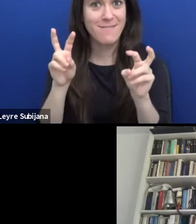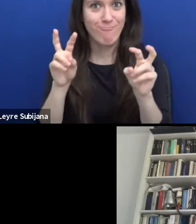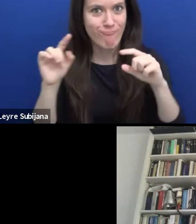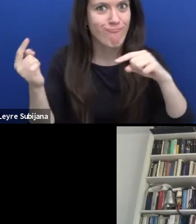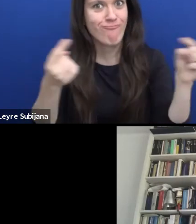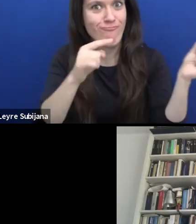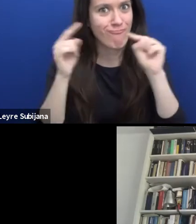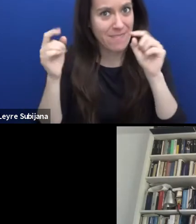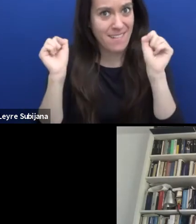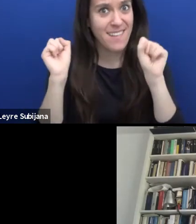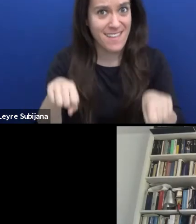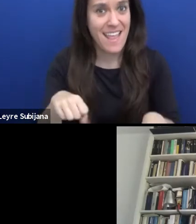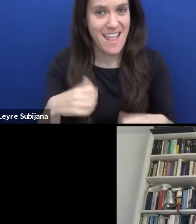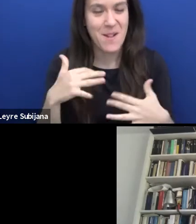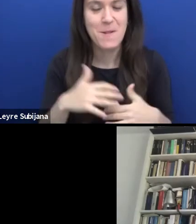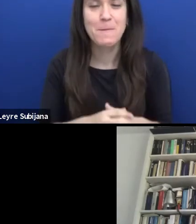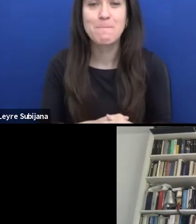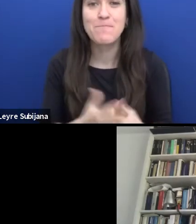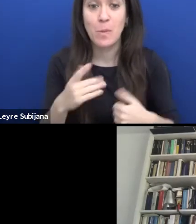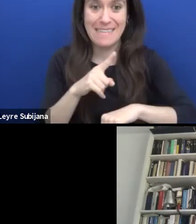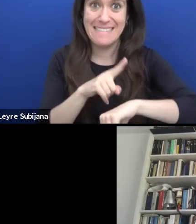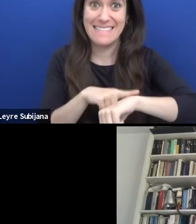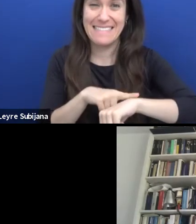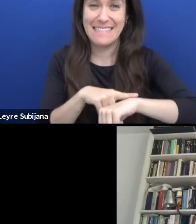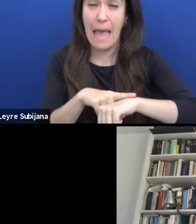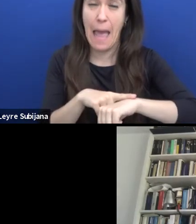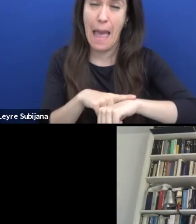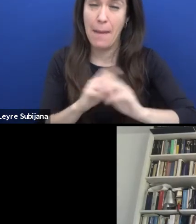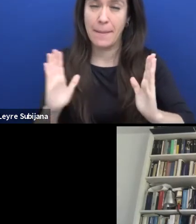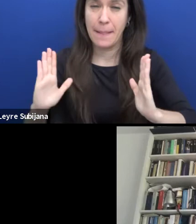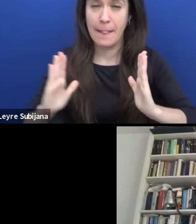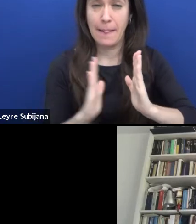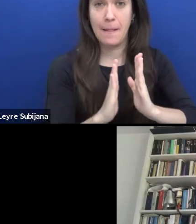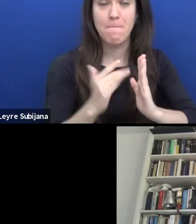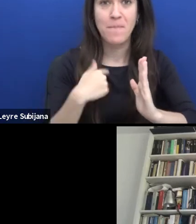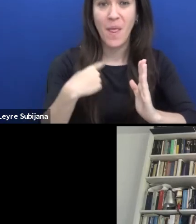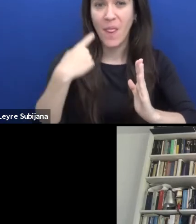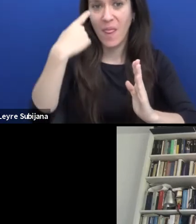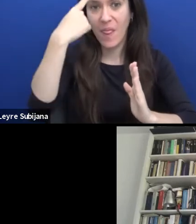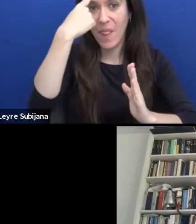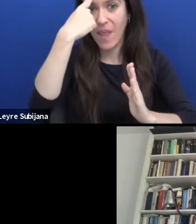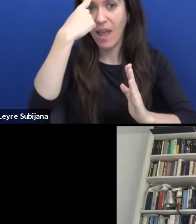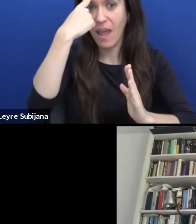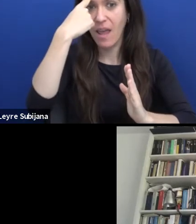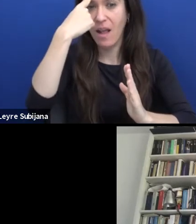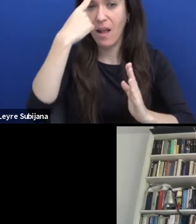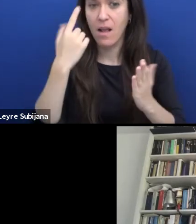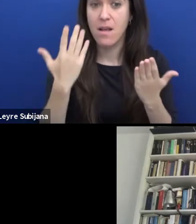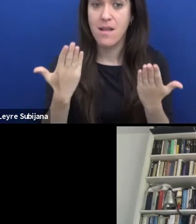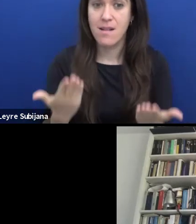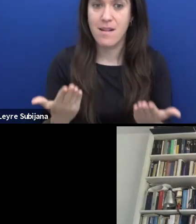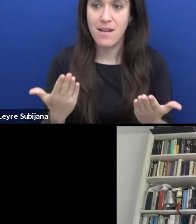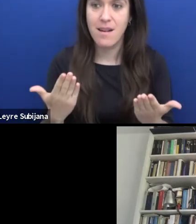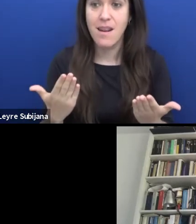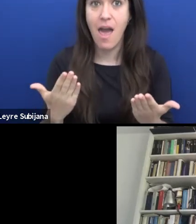So, due to the time, I would say we will have the keynote of Anton first